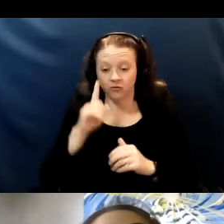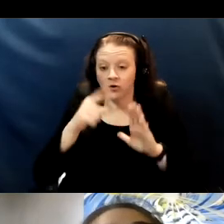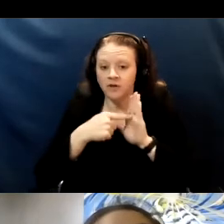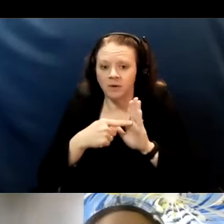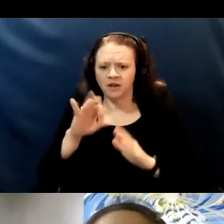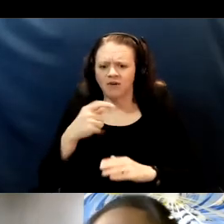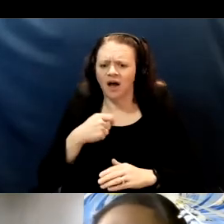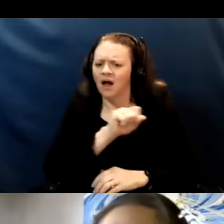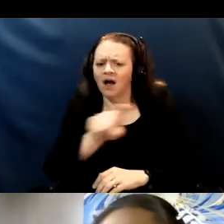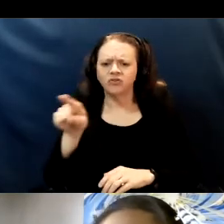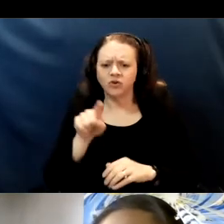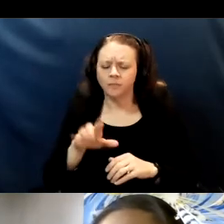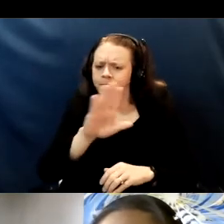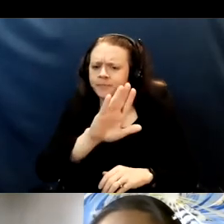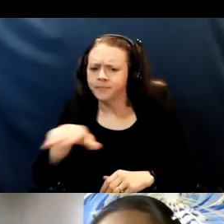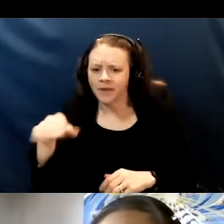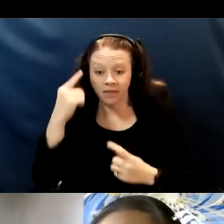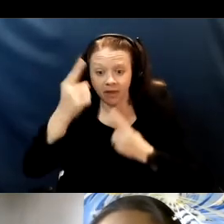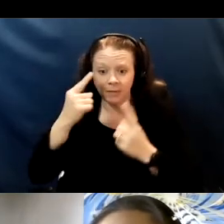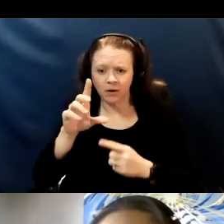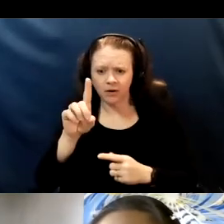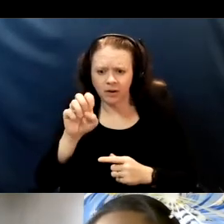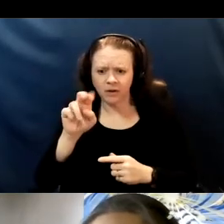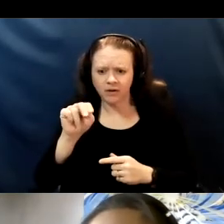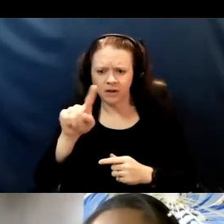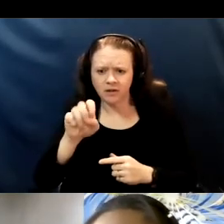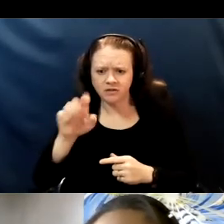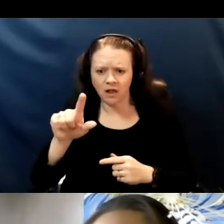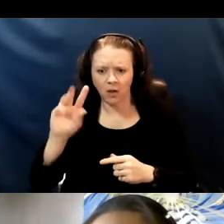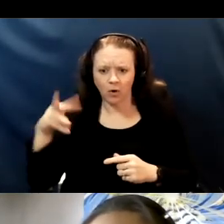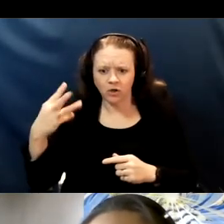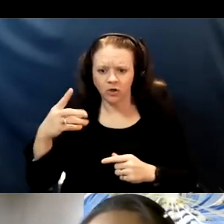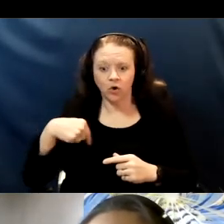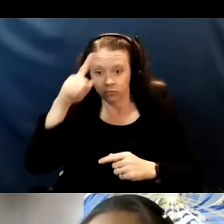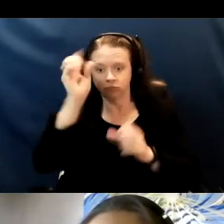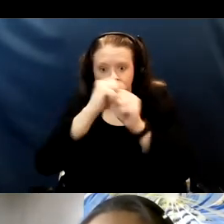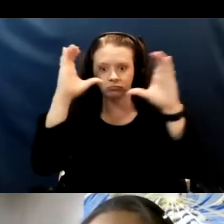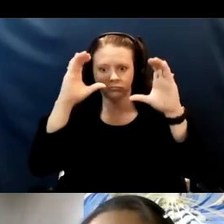hey, think about Denzel Washington, you just thought about Denzel Washington.